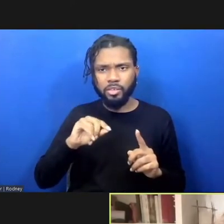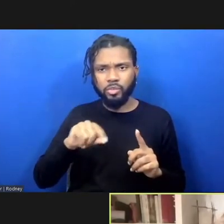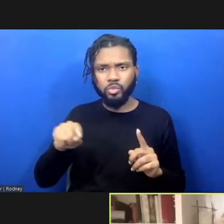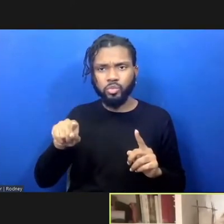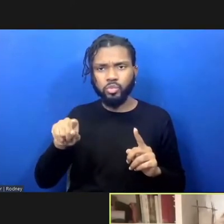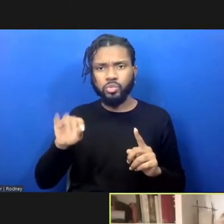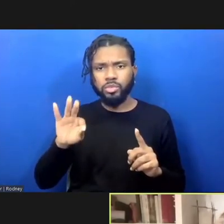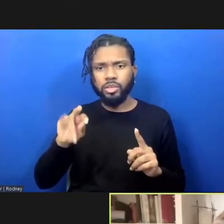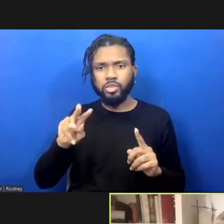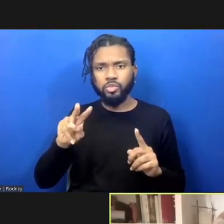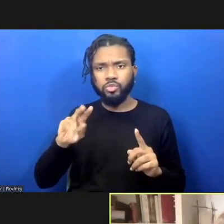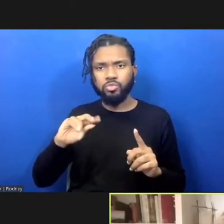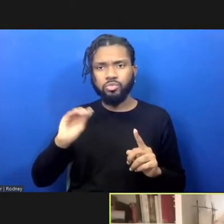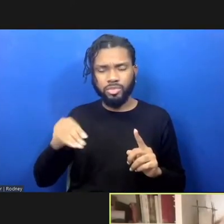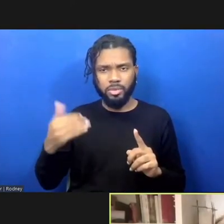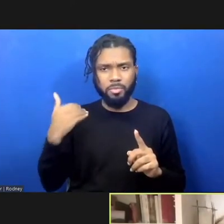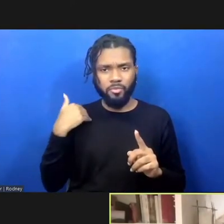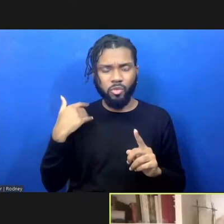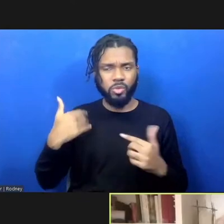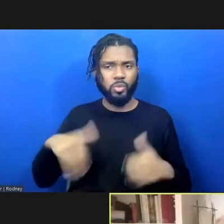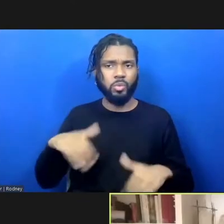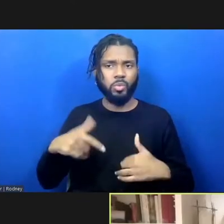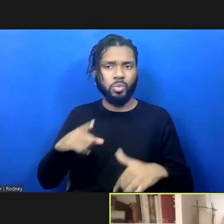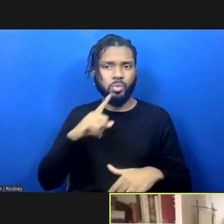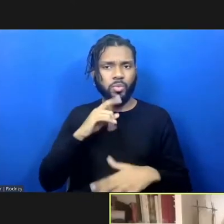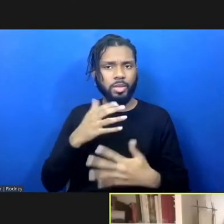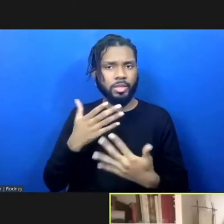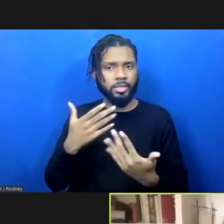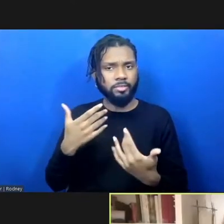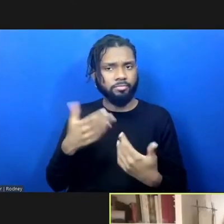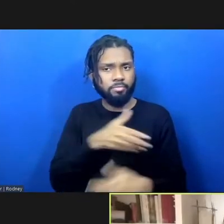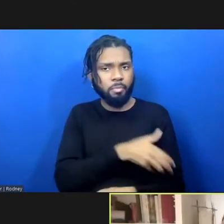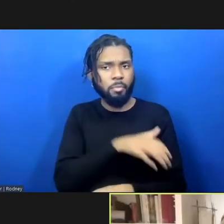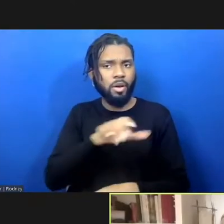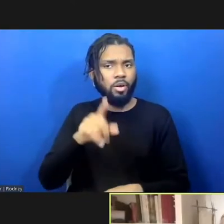So, what an empowering thing for survivors to be able to hear directly